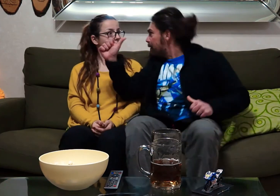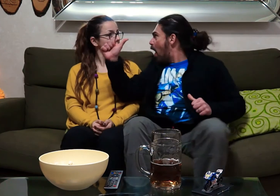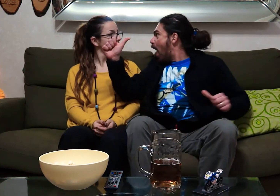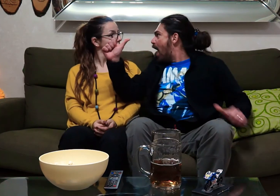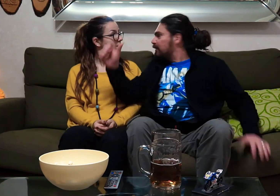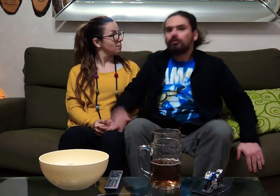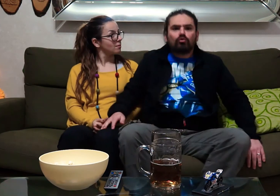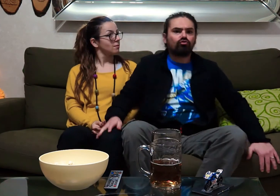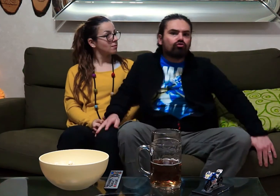first!